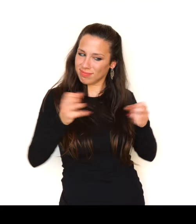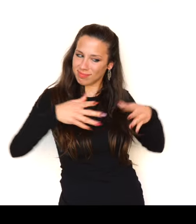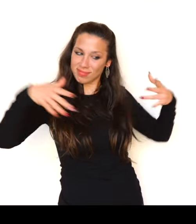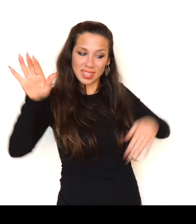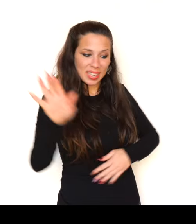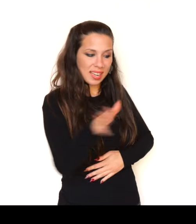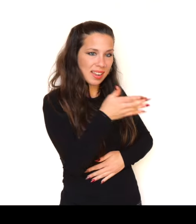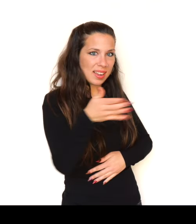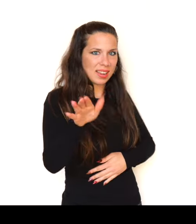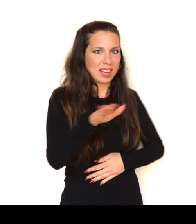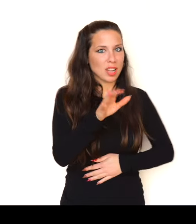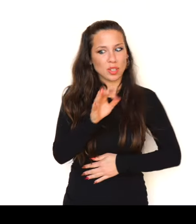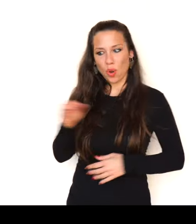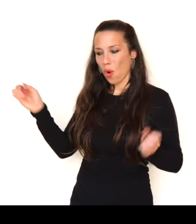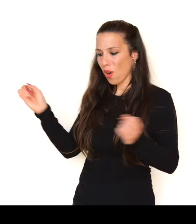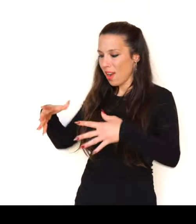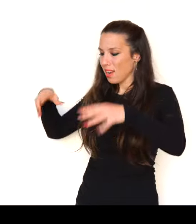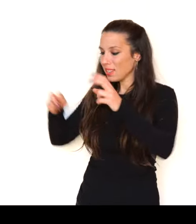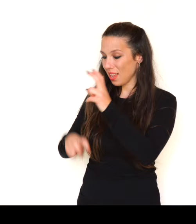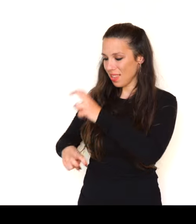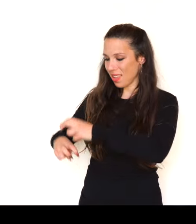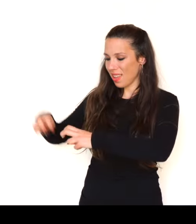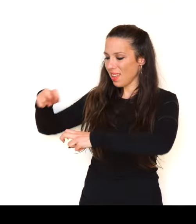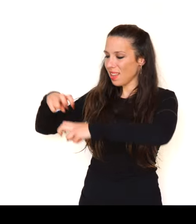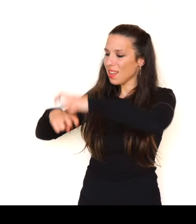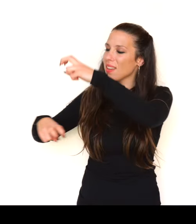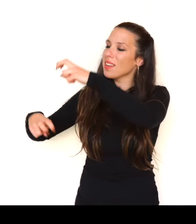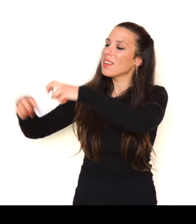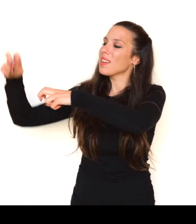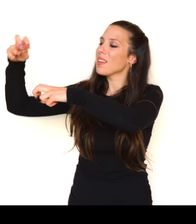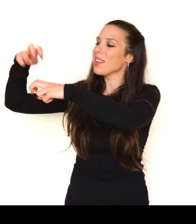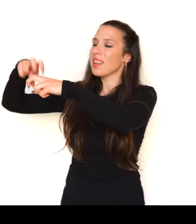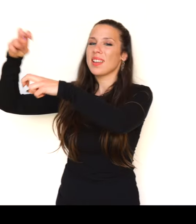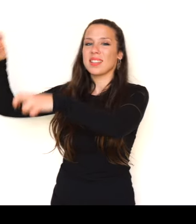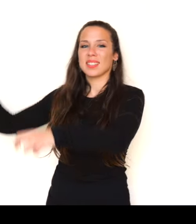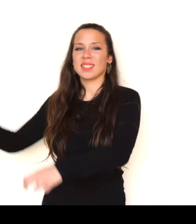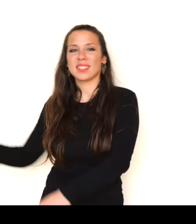ballerinas or “castellers”.